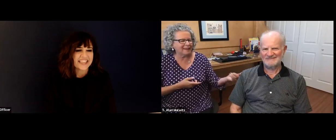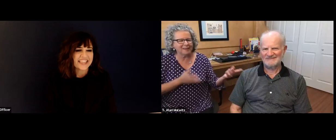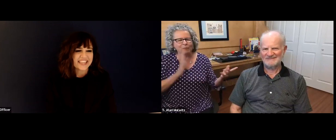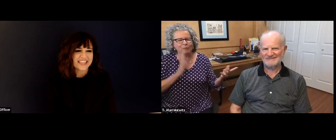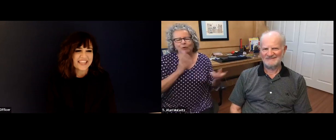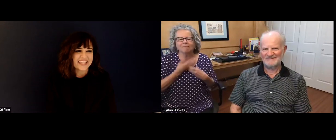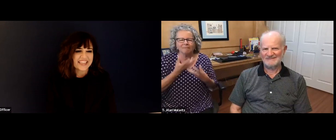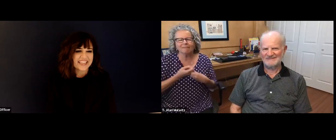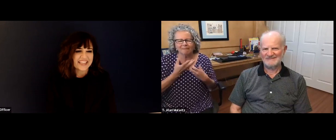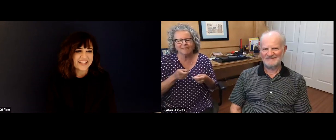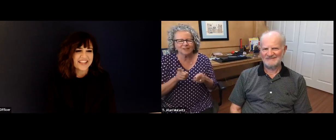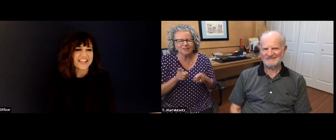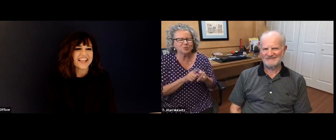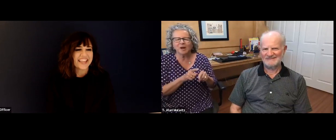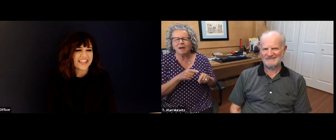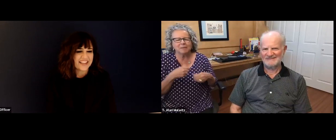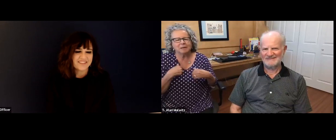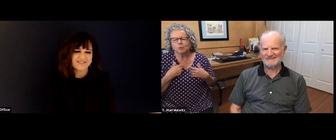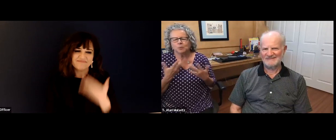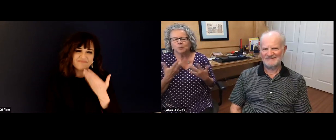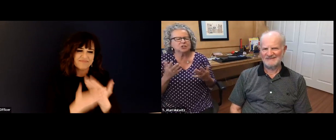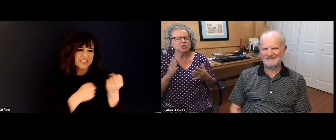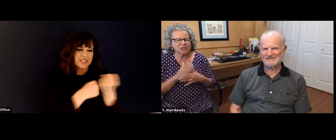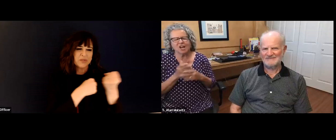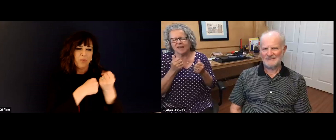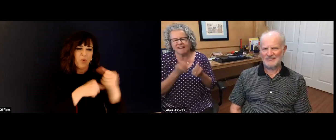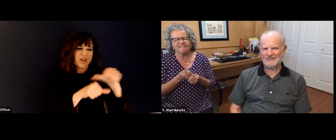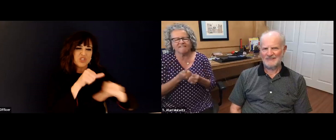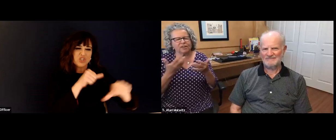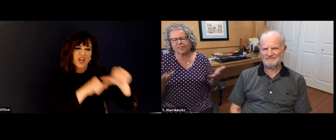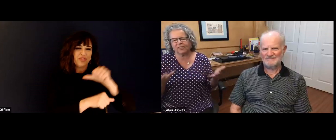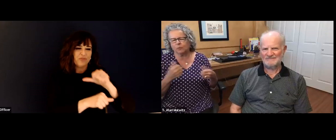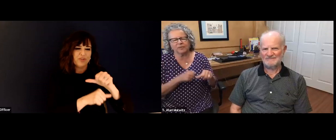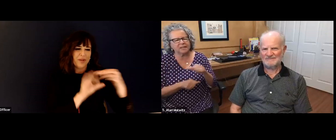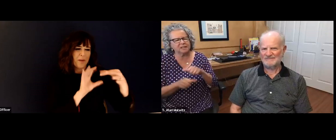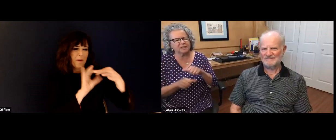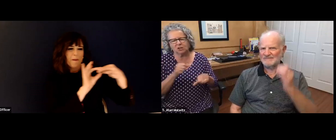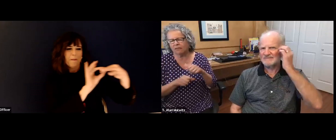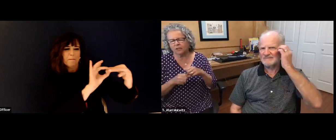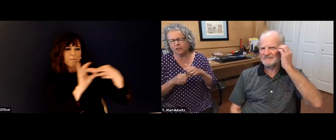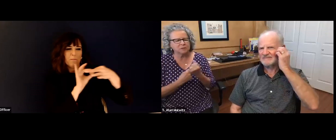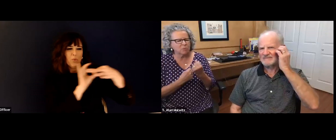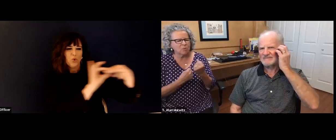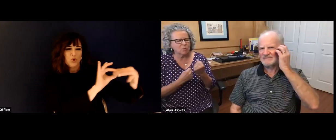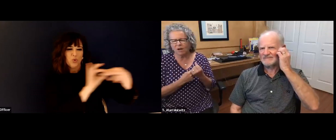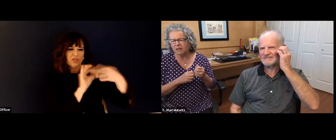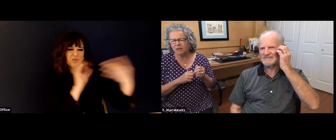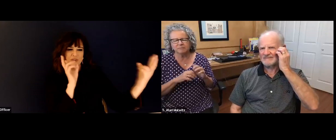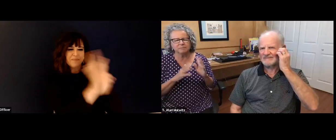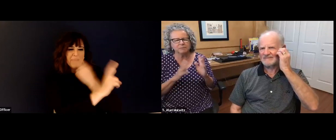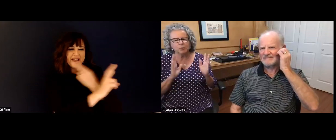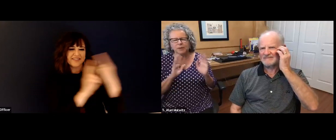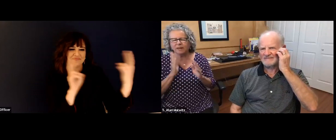you know, I I didn't really like that, you know, I would talk to him about it. But I didn't talk about it publicly. And he needed